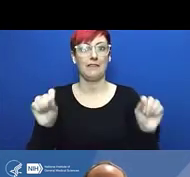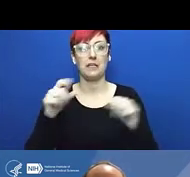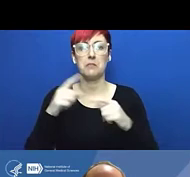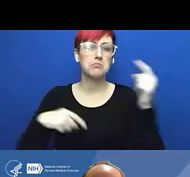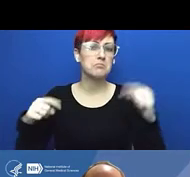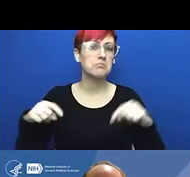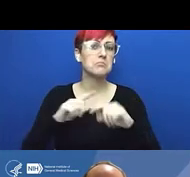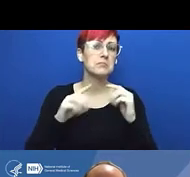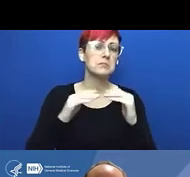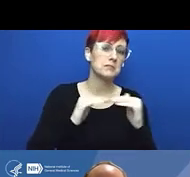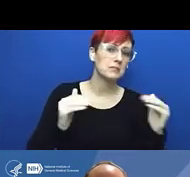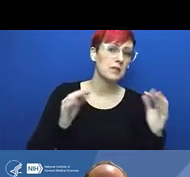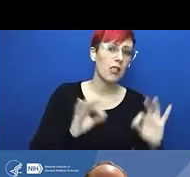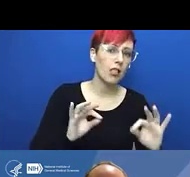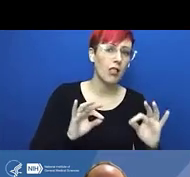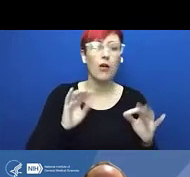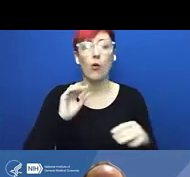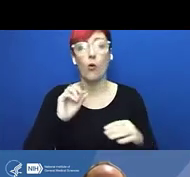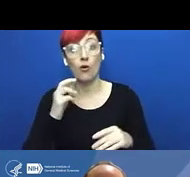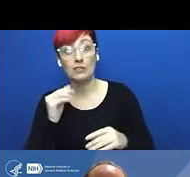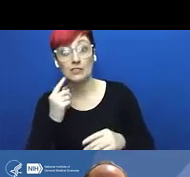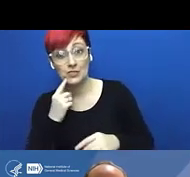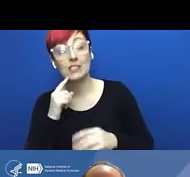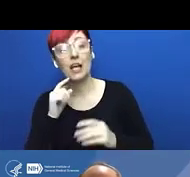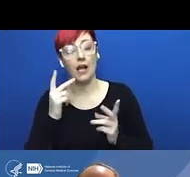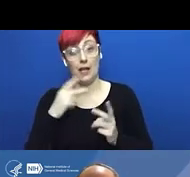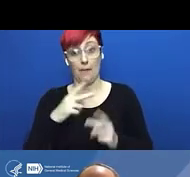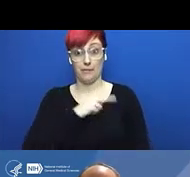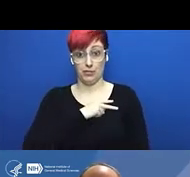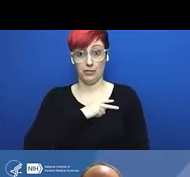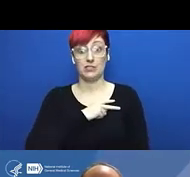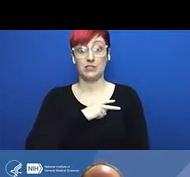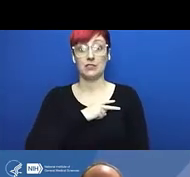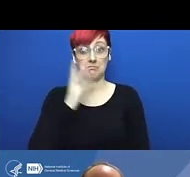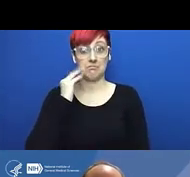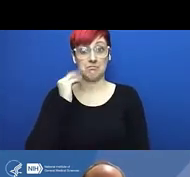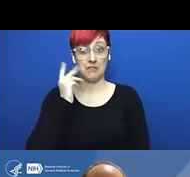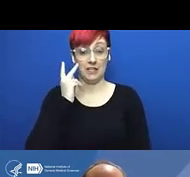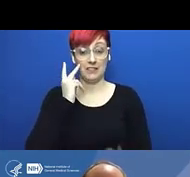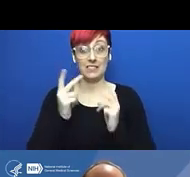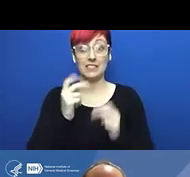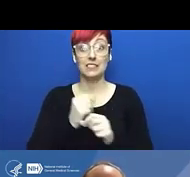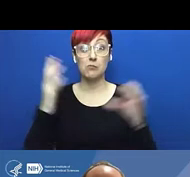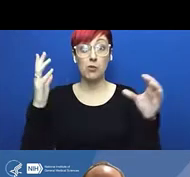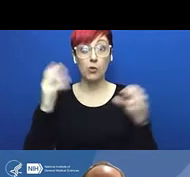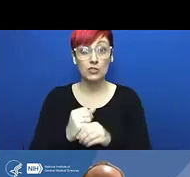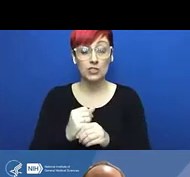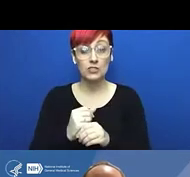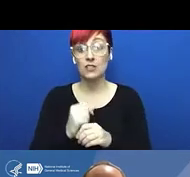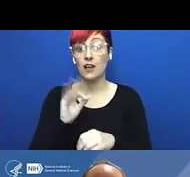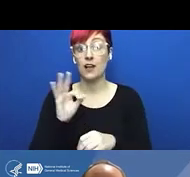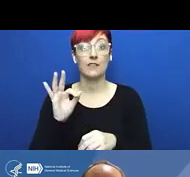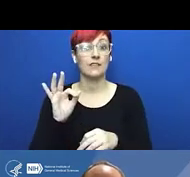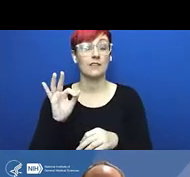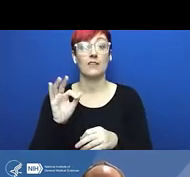it rained shrapnel from the tile in the floor in the lab below it and in the room it was in. Completely demolished the room,